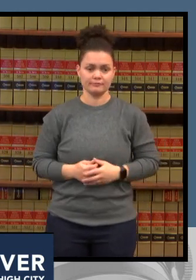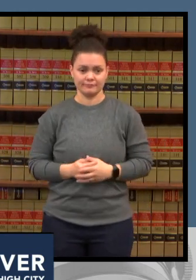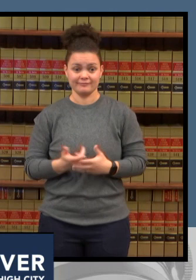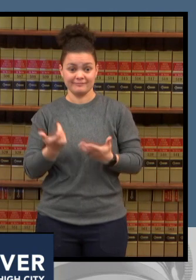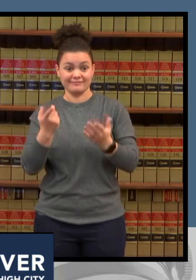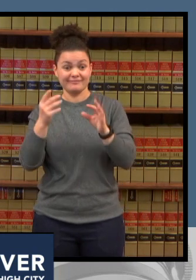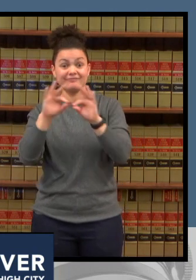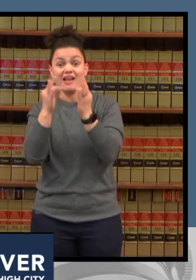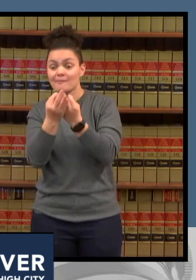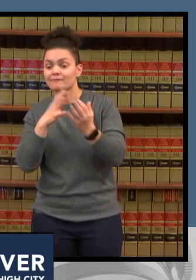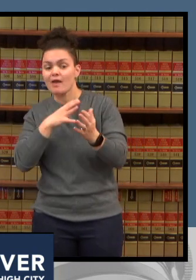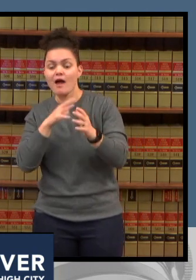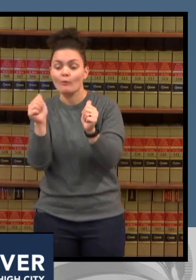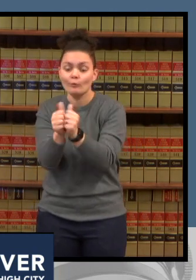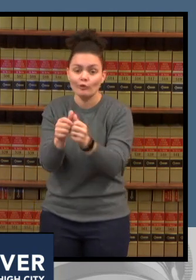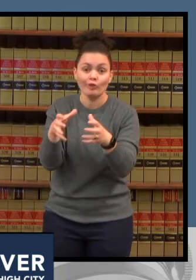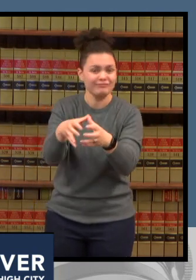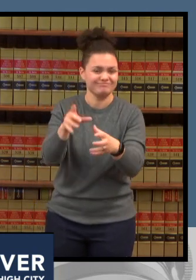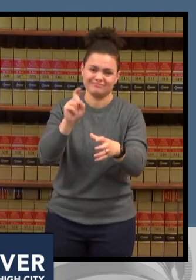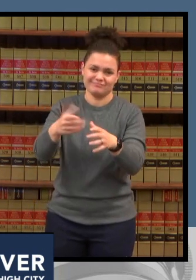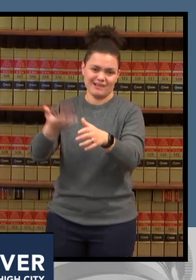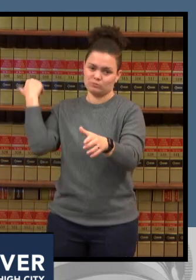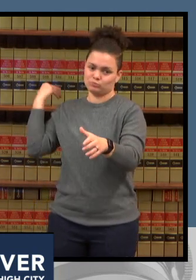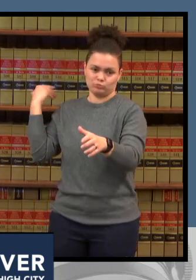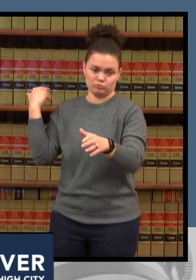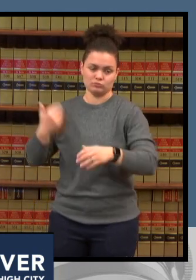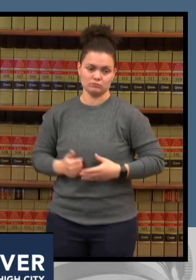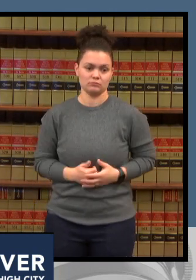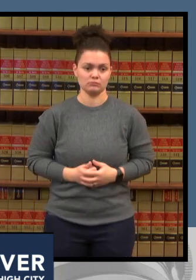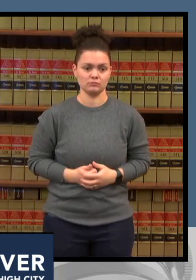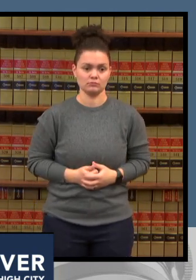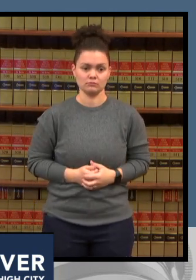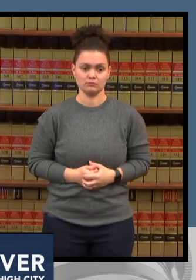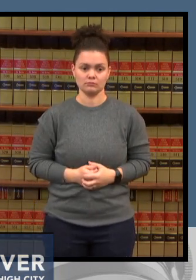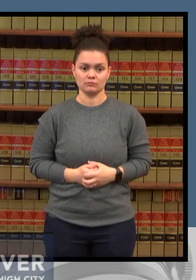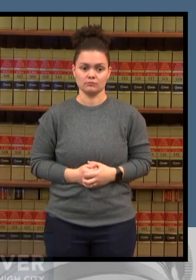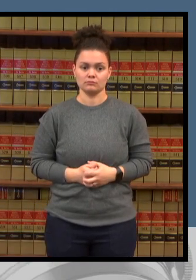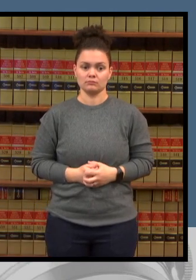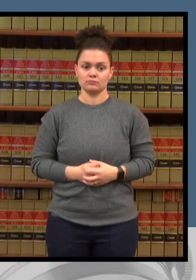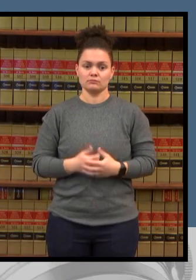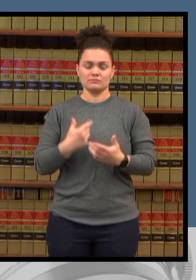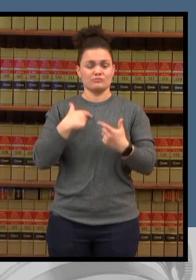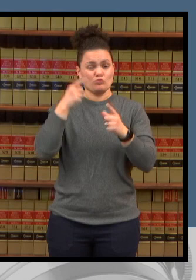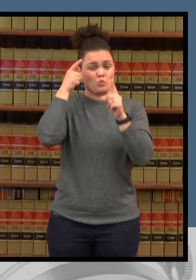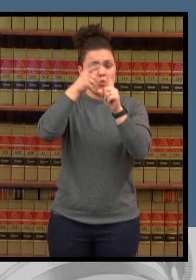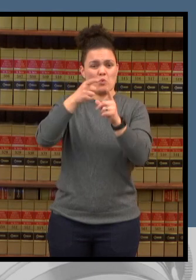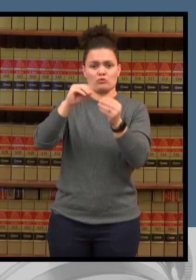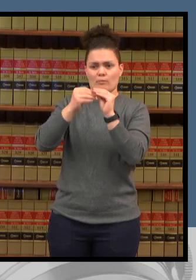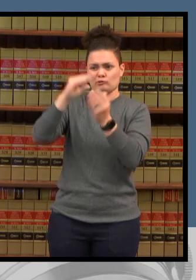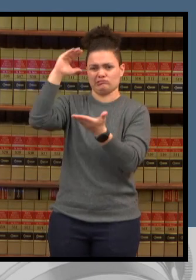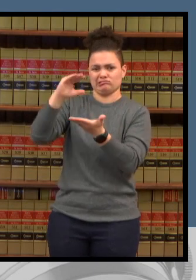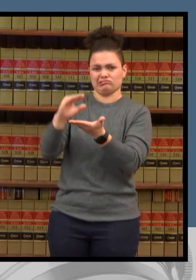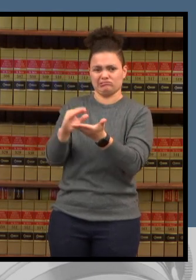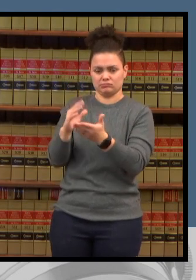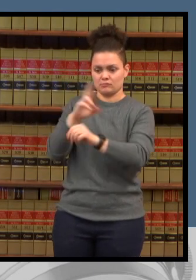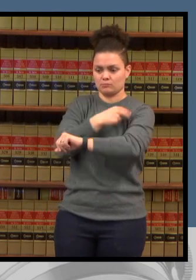and do everything we can to prevent any excess admission thank you dr price dr brumbaugh